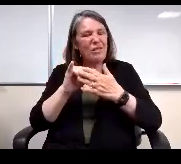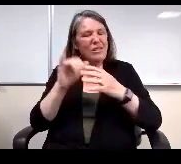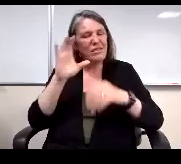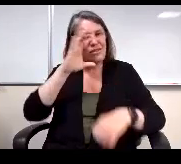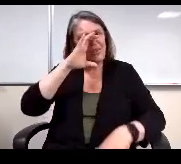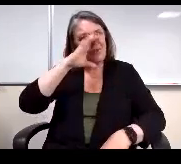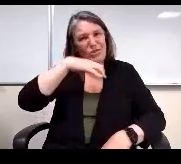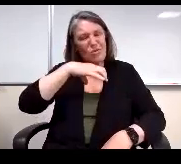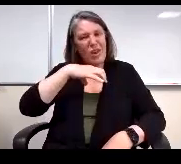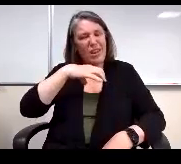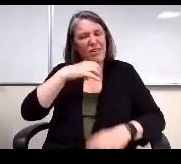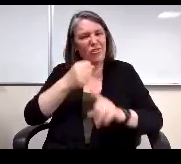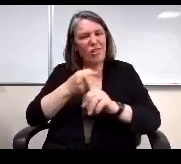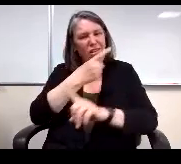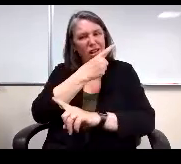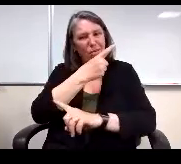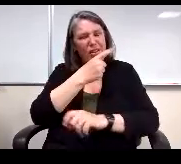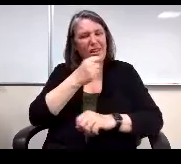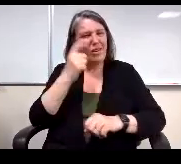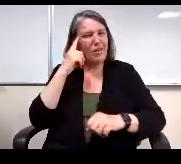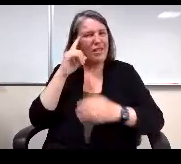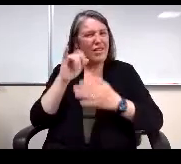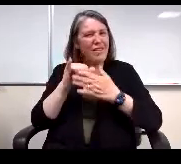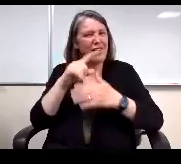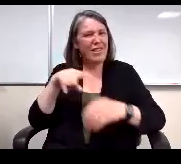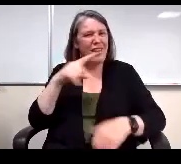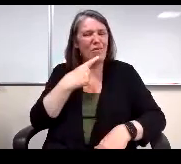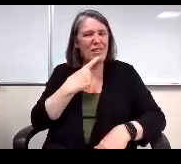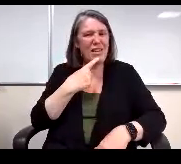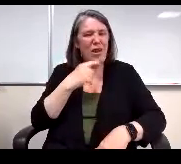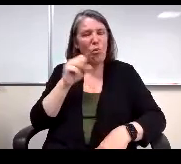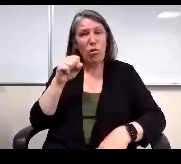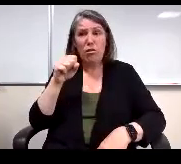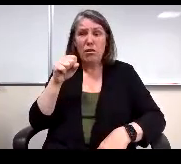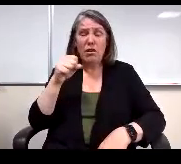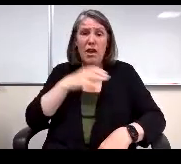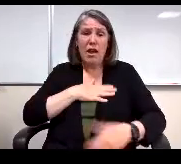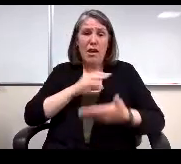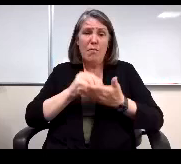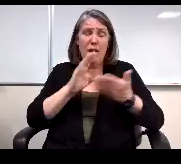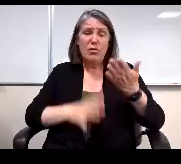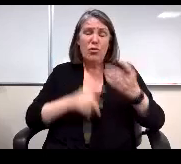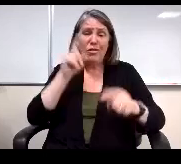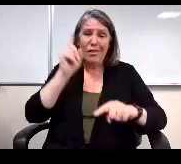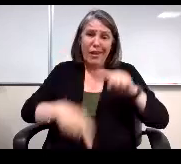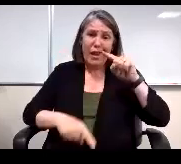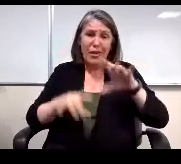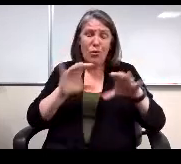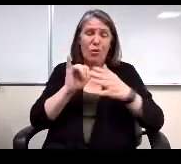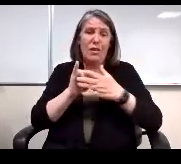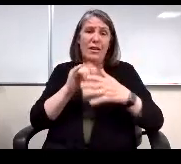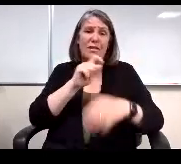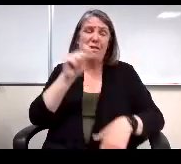You would think that they would say, well yeah, my students can't do this, so they're you know they can't